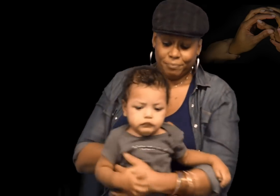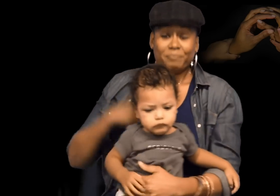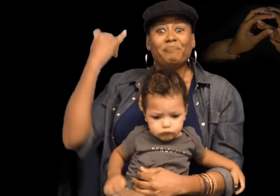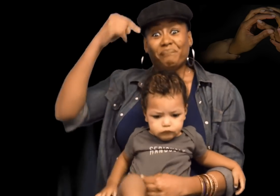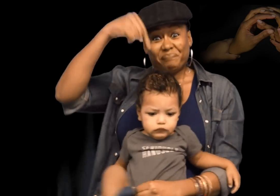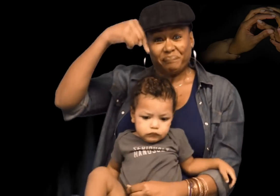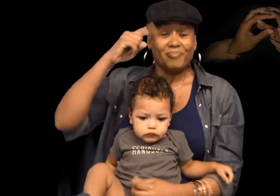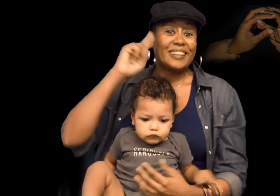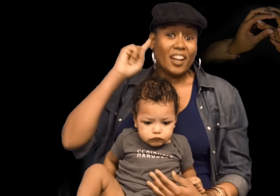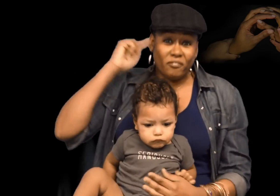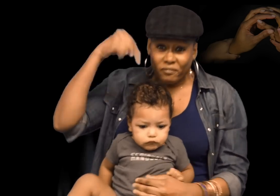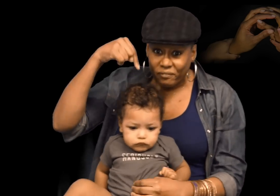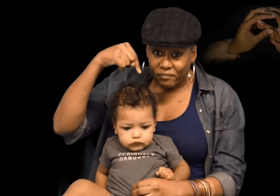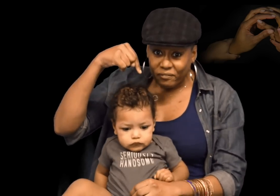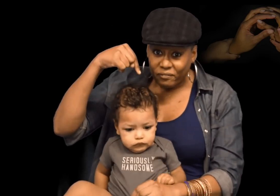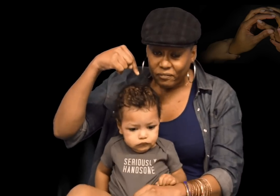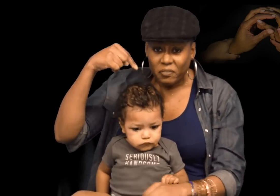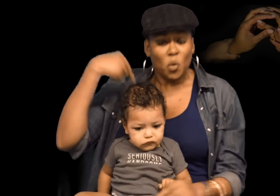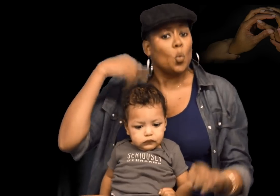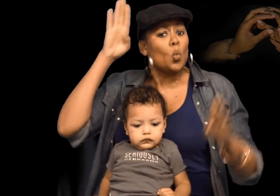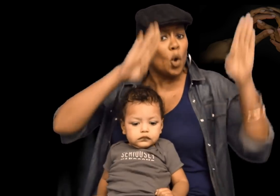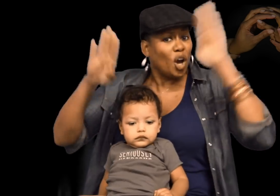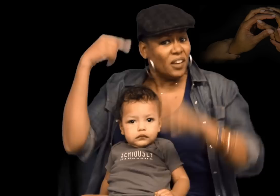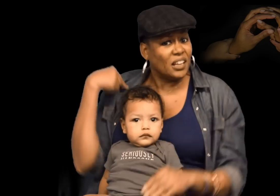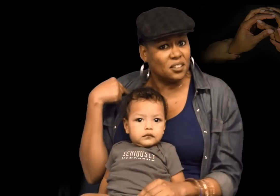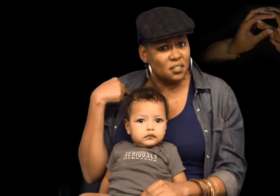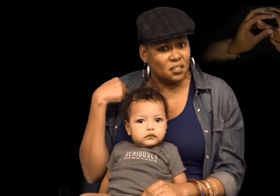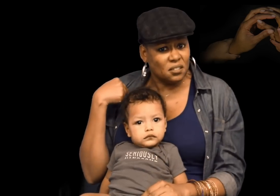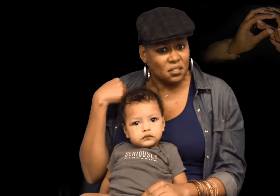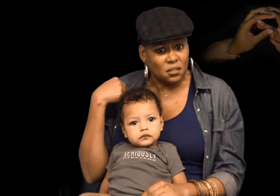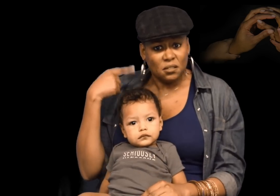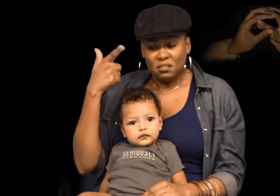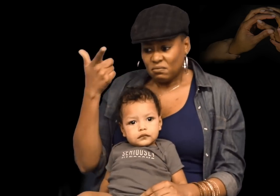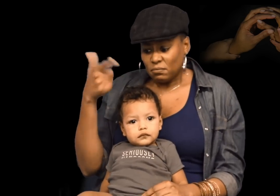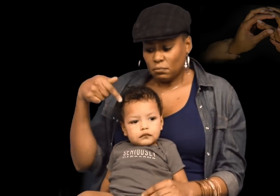Now, xe is Deaf. And I’m really worried.